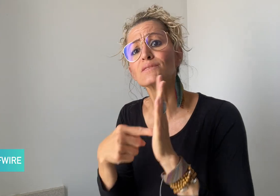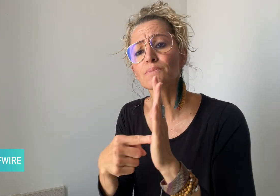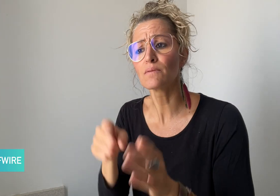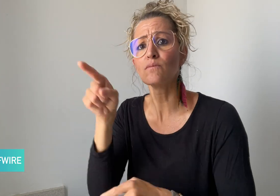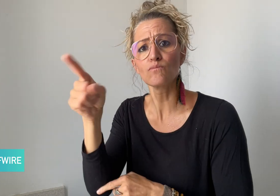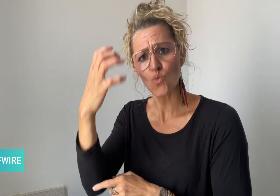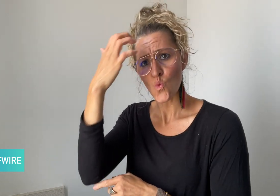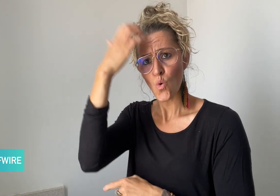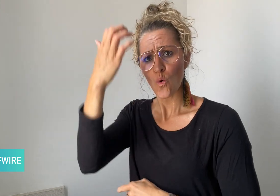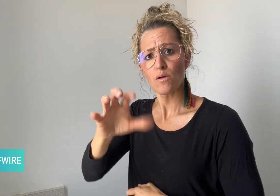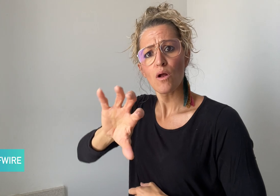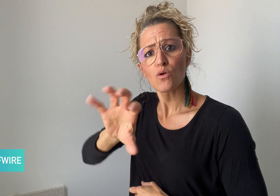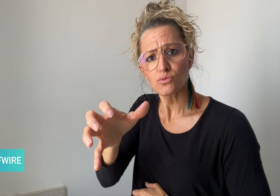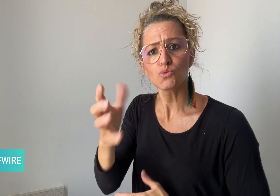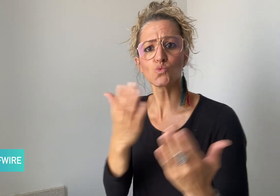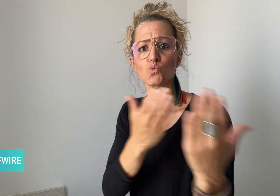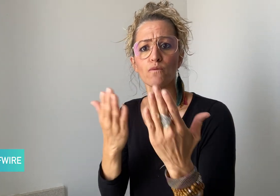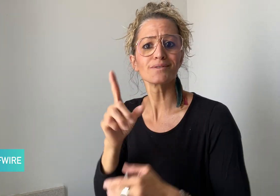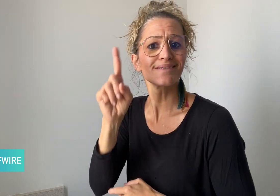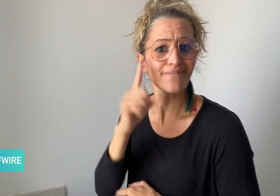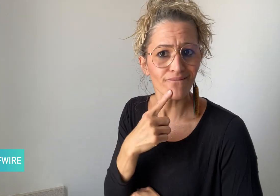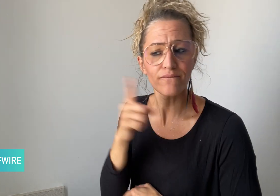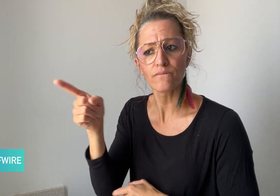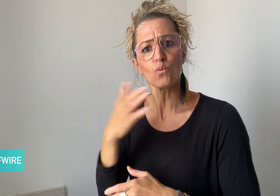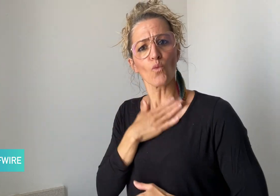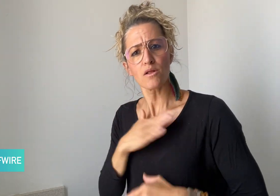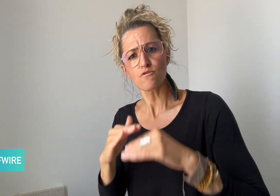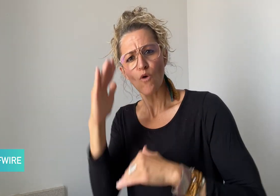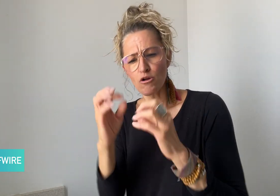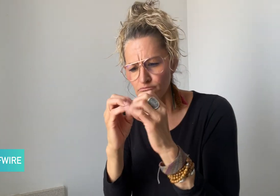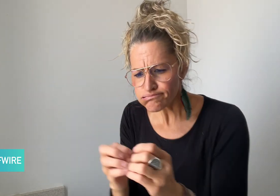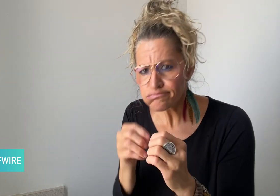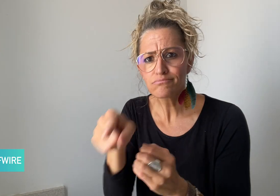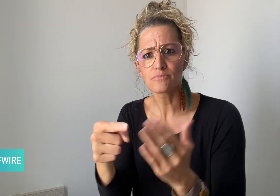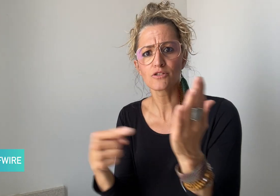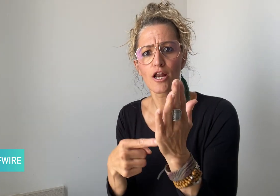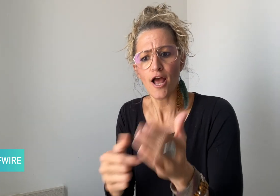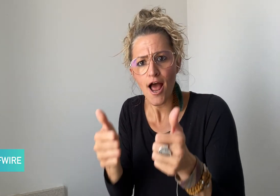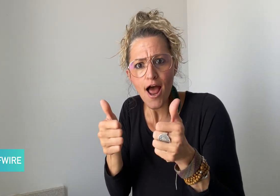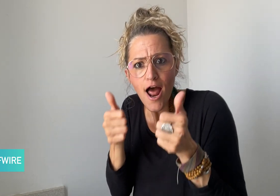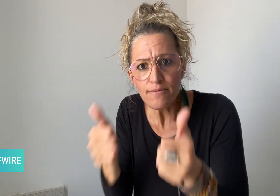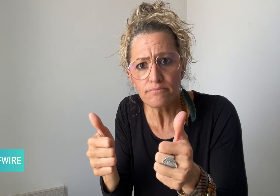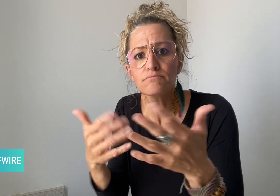Royal National Institute for the Deaf to develop